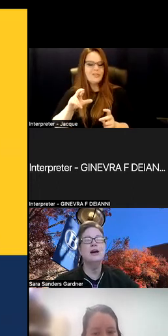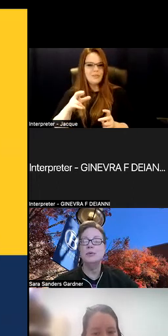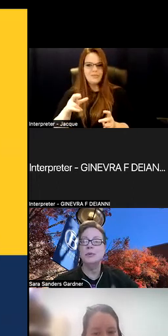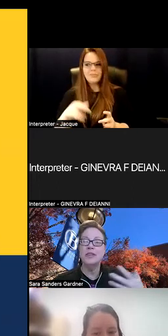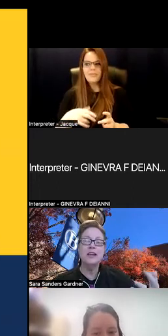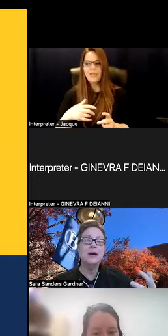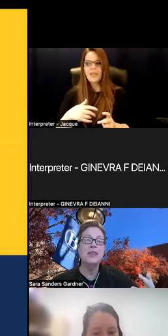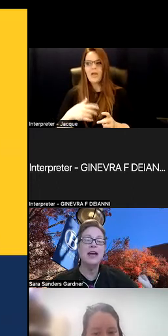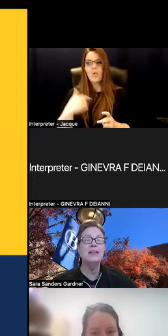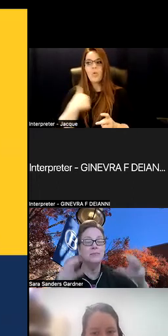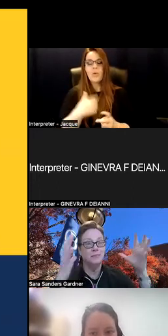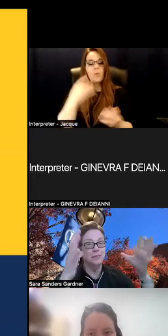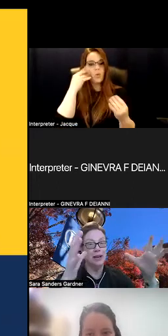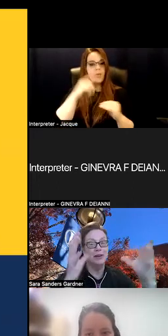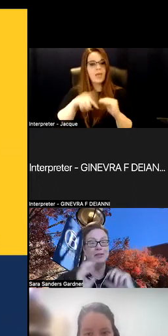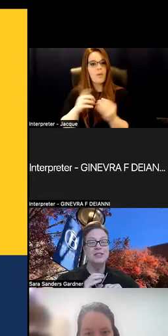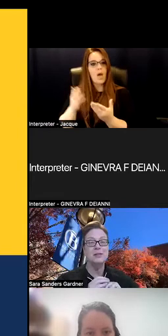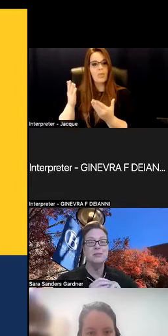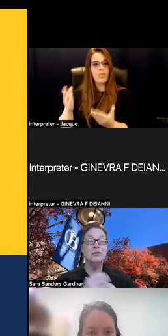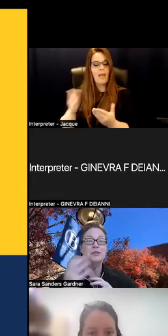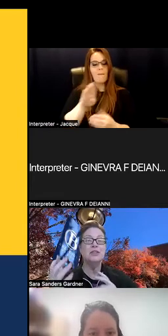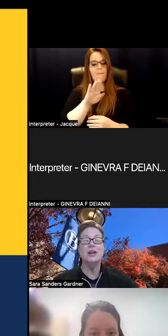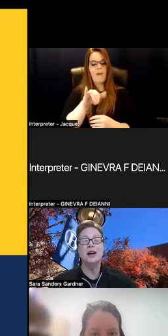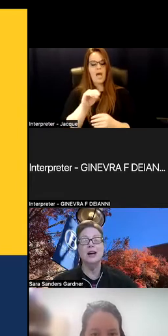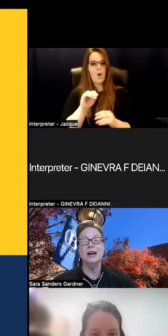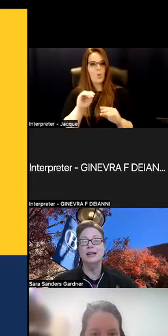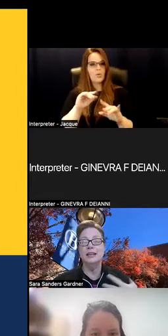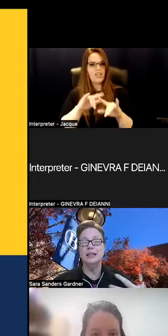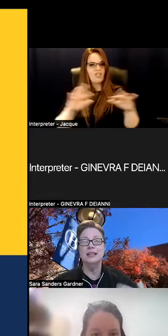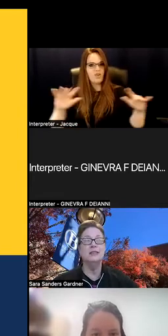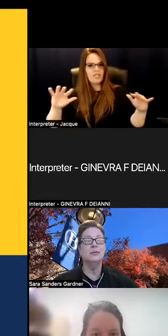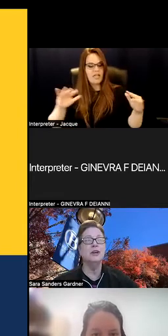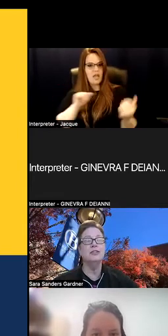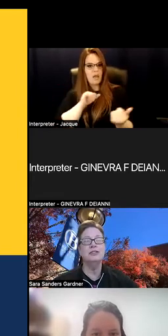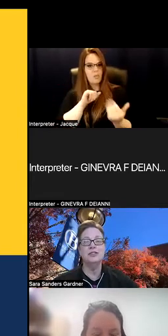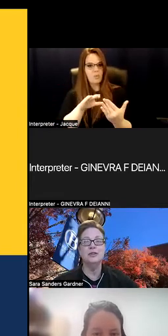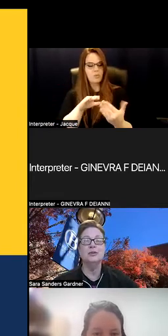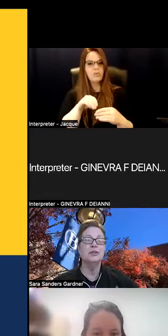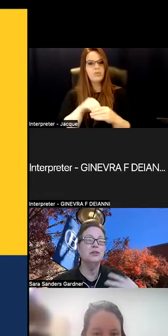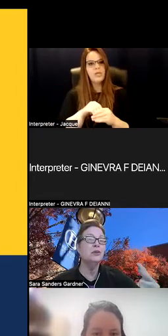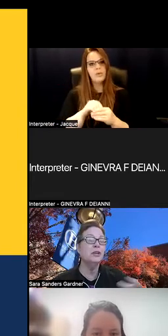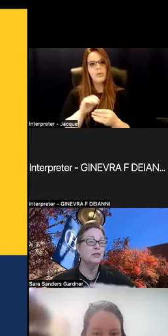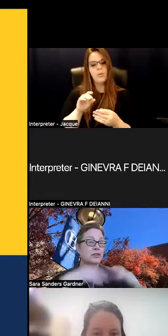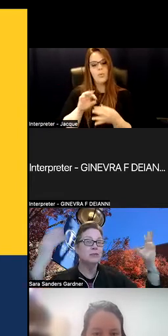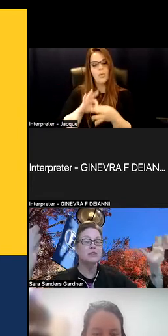But we want to think about that biodiversity approach in regards to neurodiversity, which